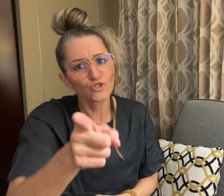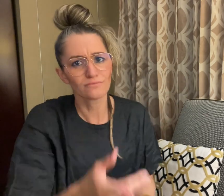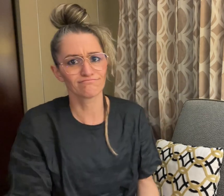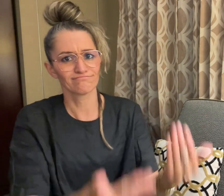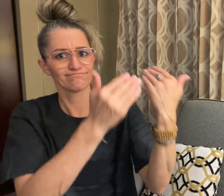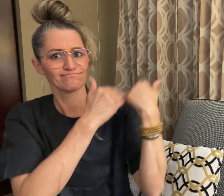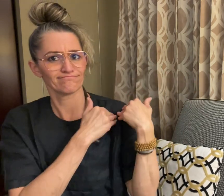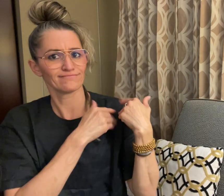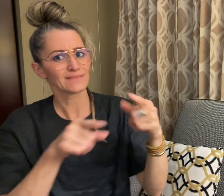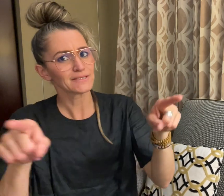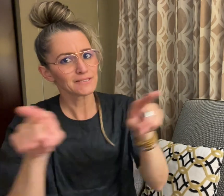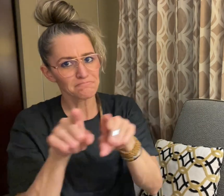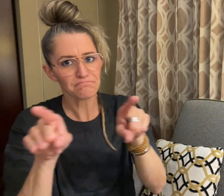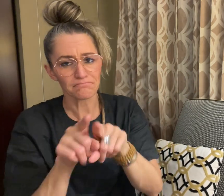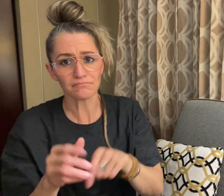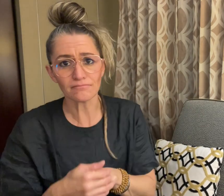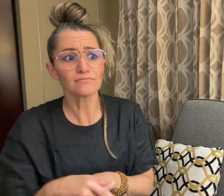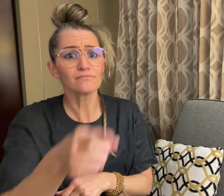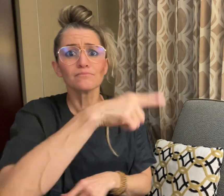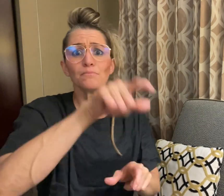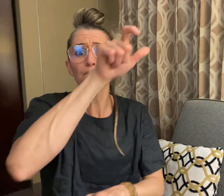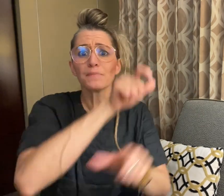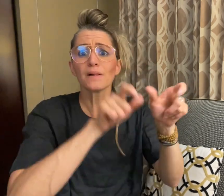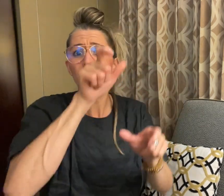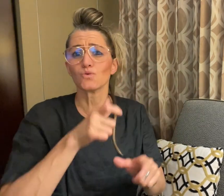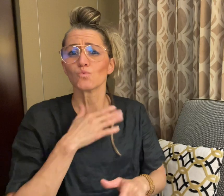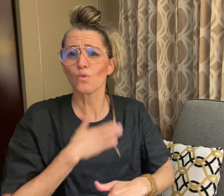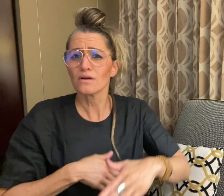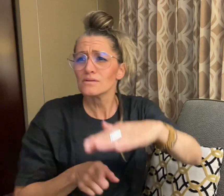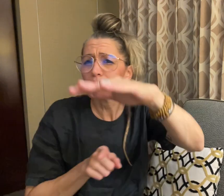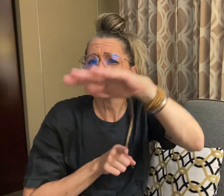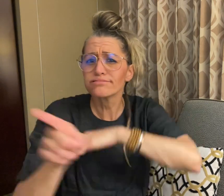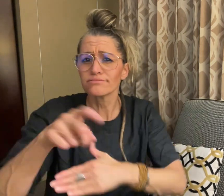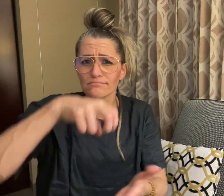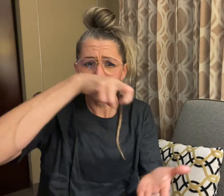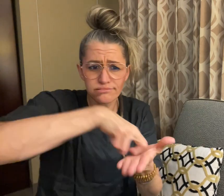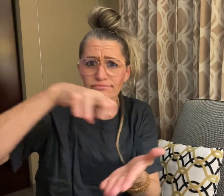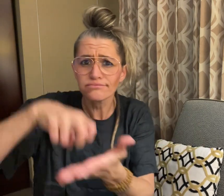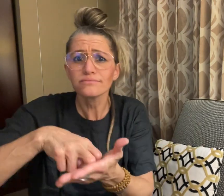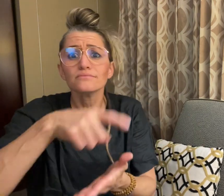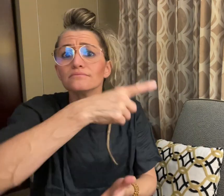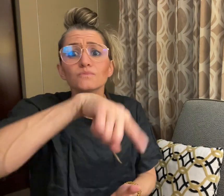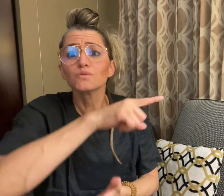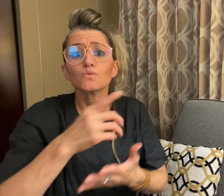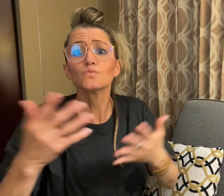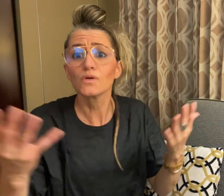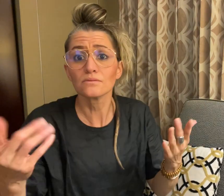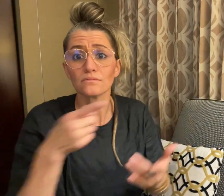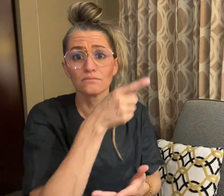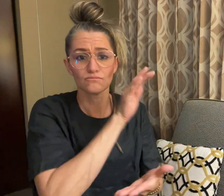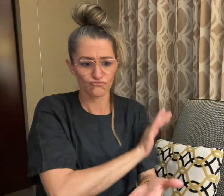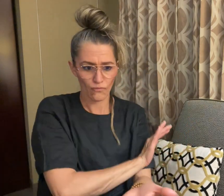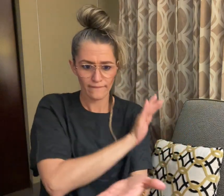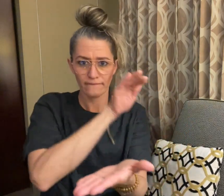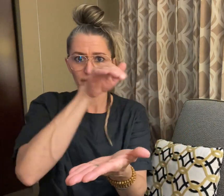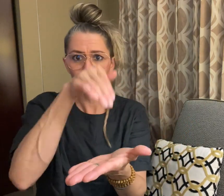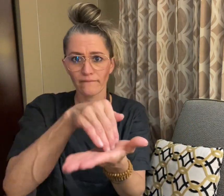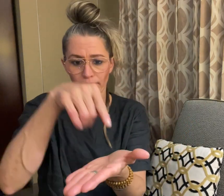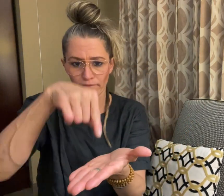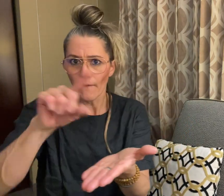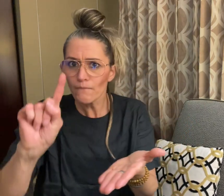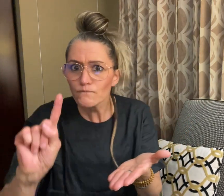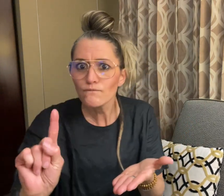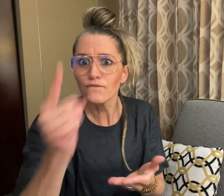Asylum seekers should claim in the first safe country they